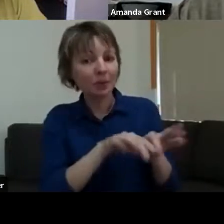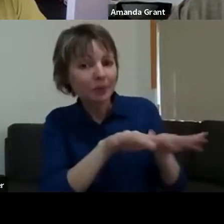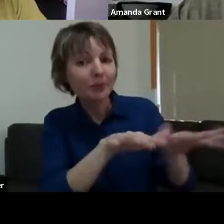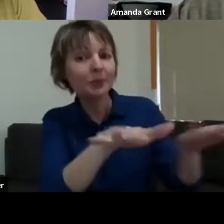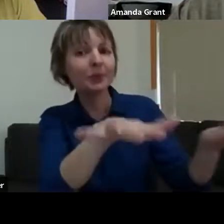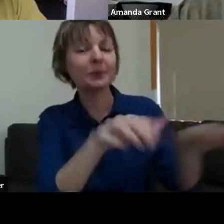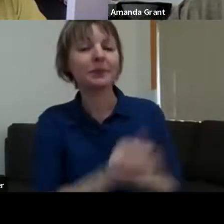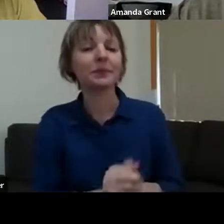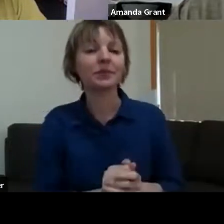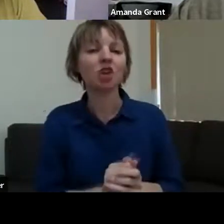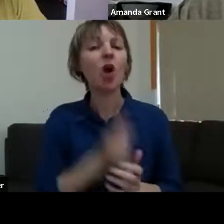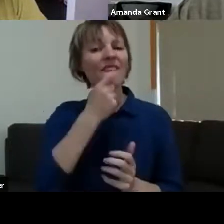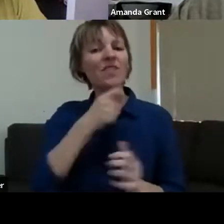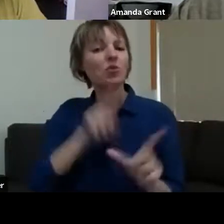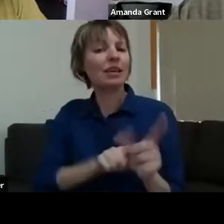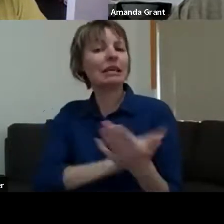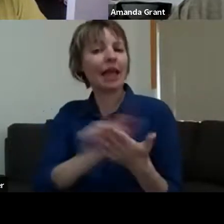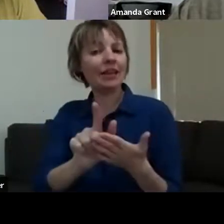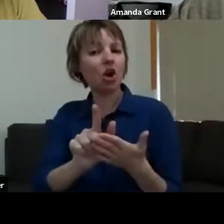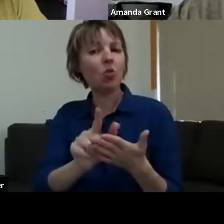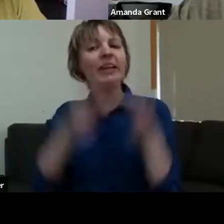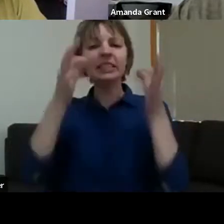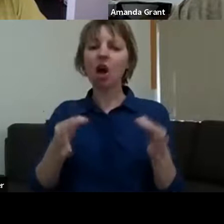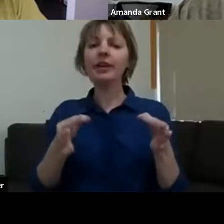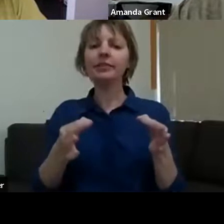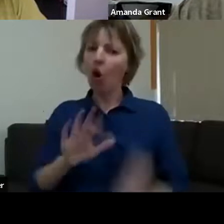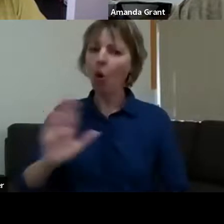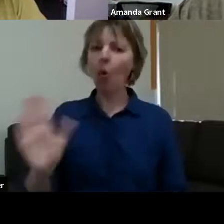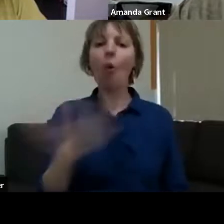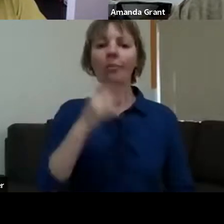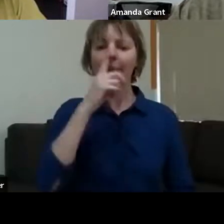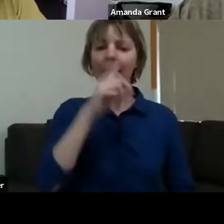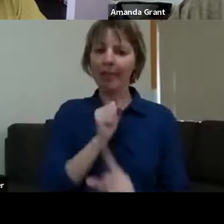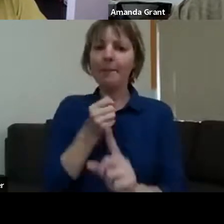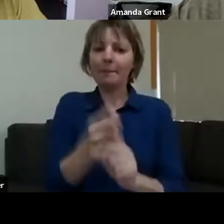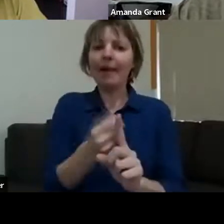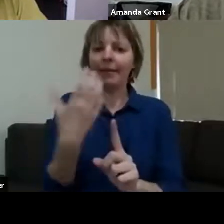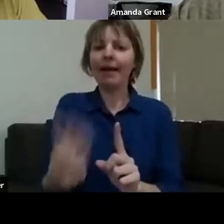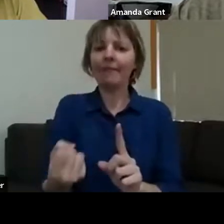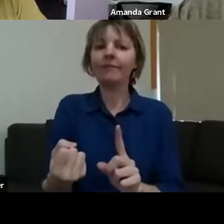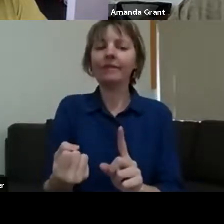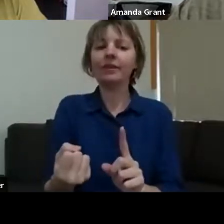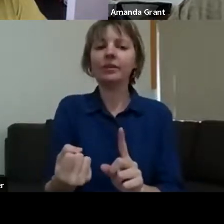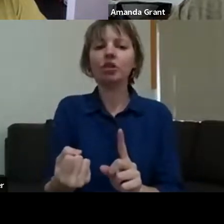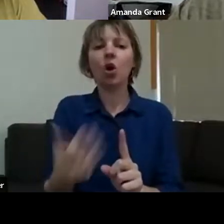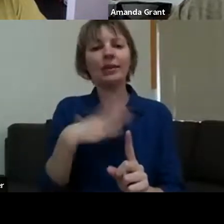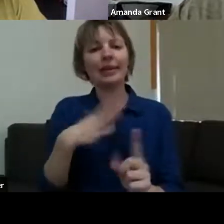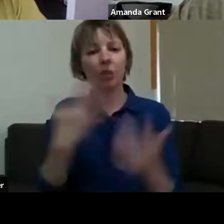affected." And it's really just about who, when, where, when, how,